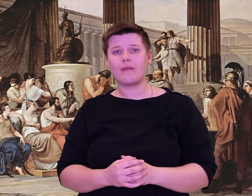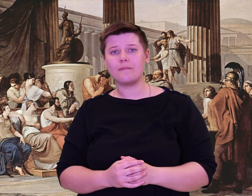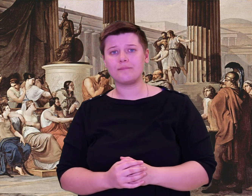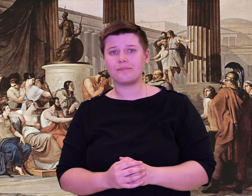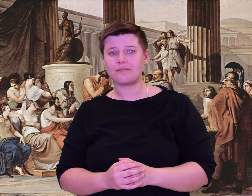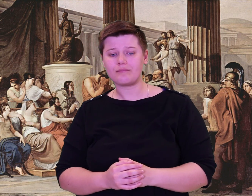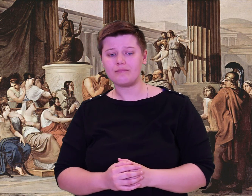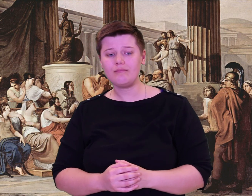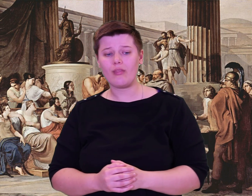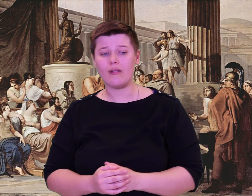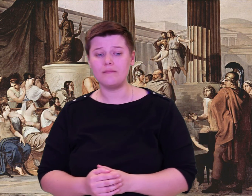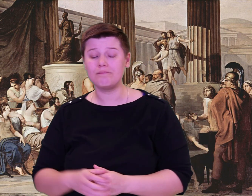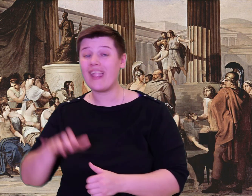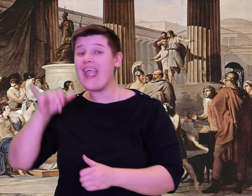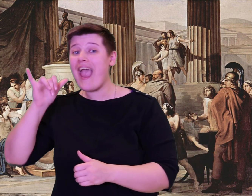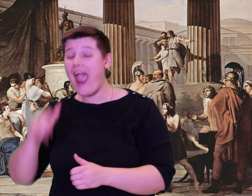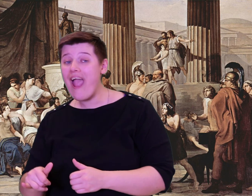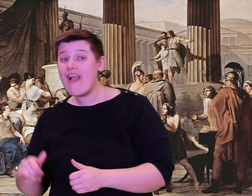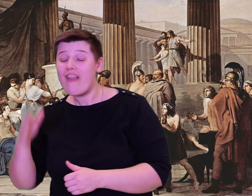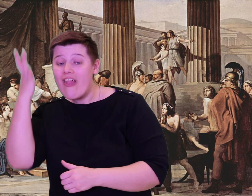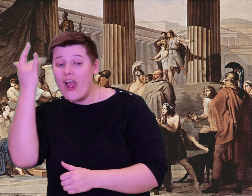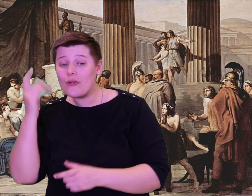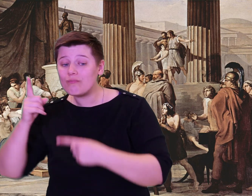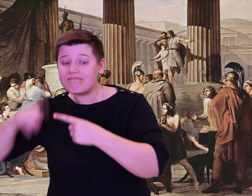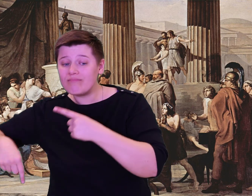for what the others think.